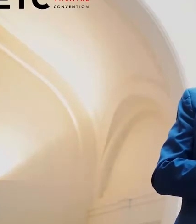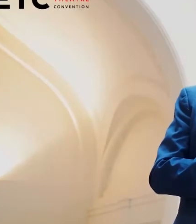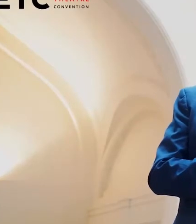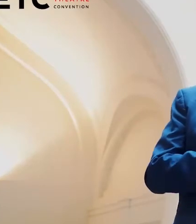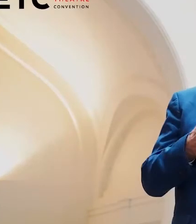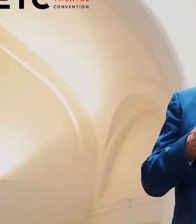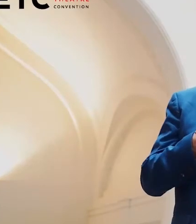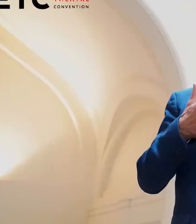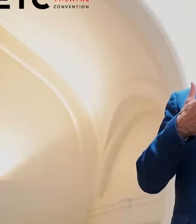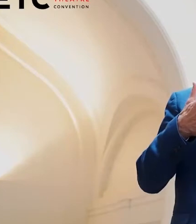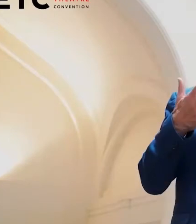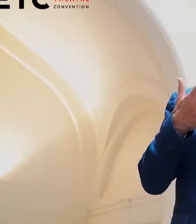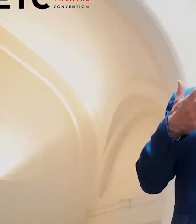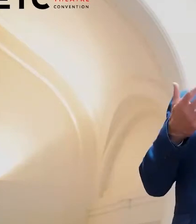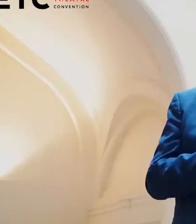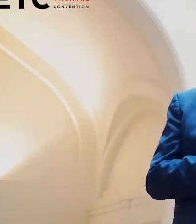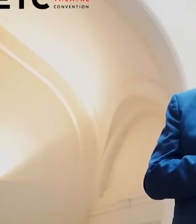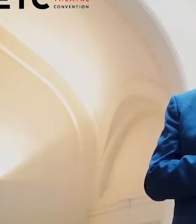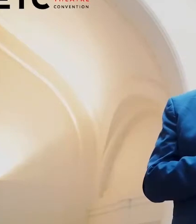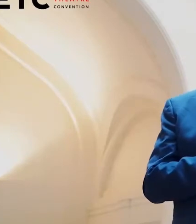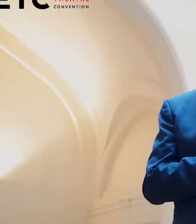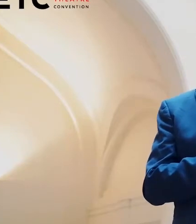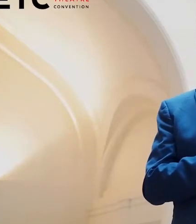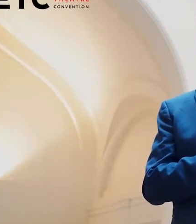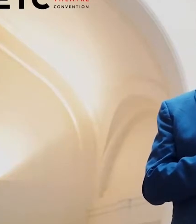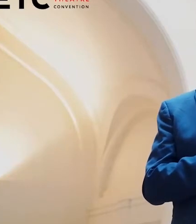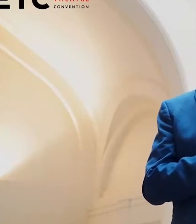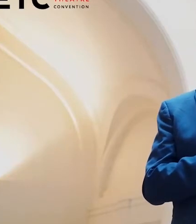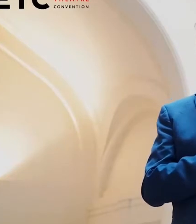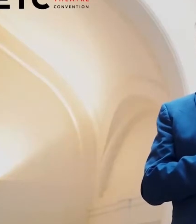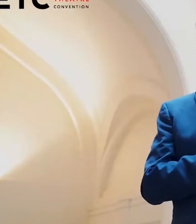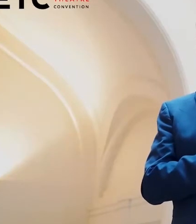as well as the kickoff of the pipelines project